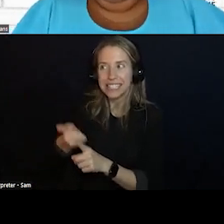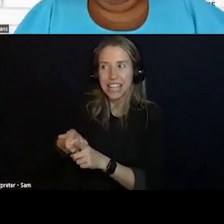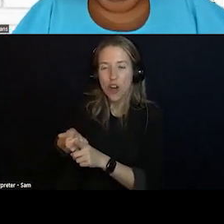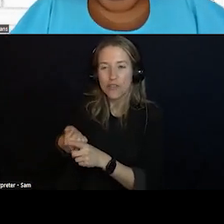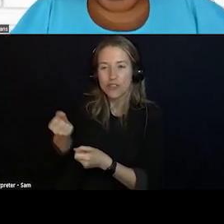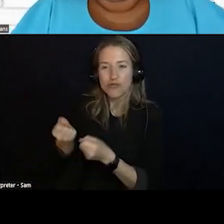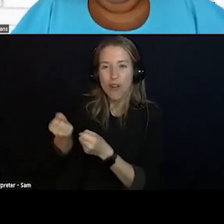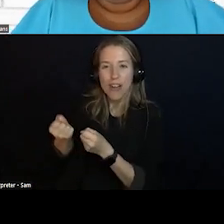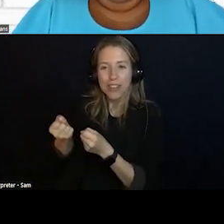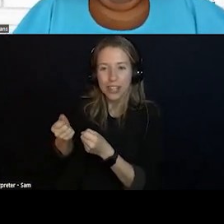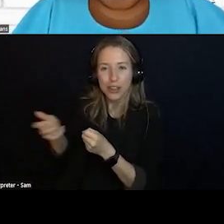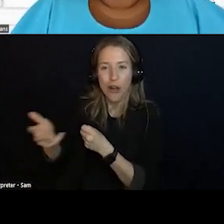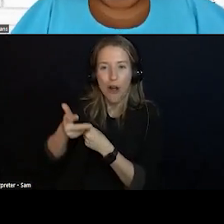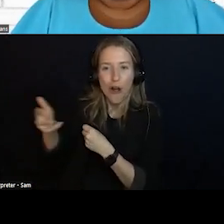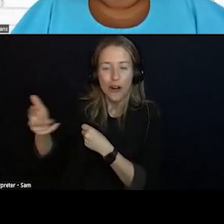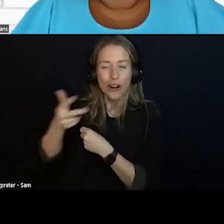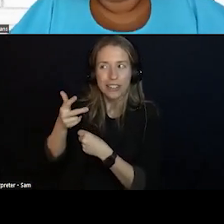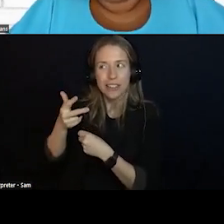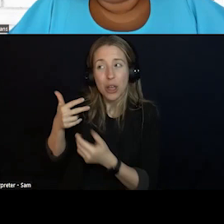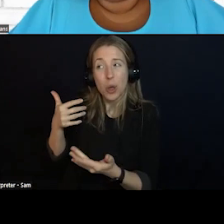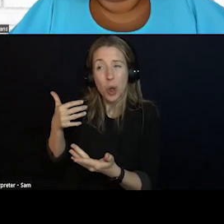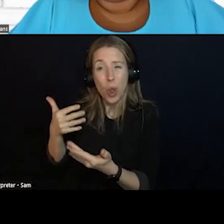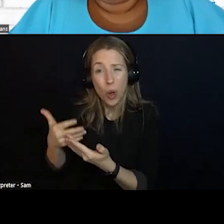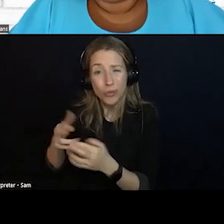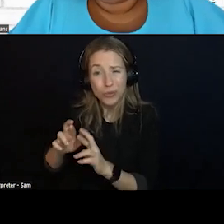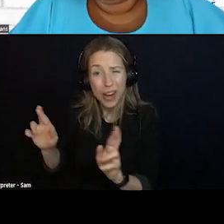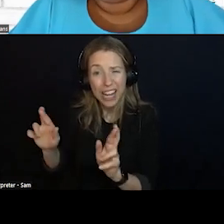DON'T HAVE TO HELP DRIVE IT. SO AGAIN, REALLY IMPORTANT